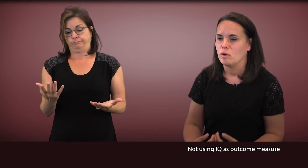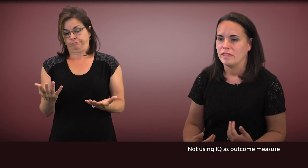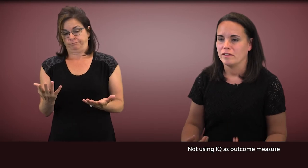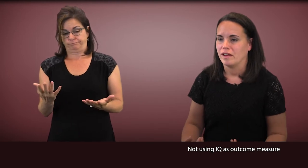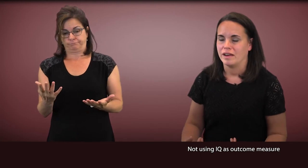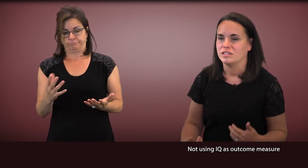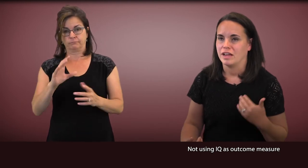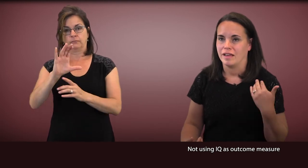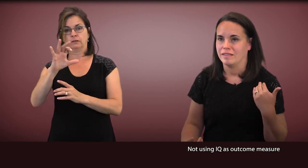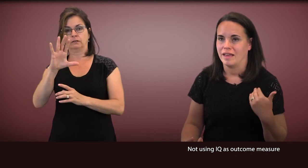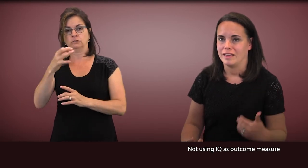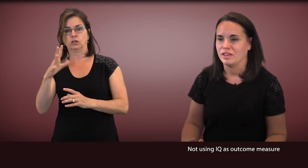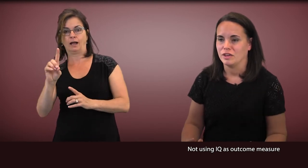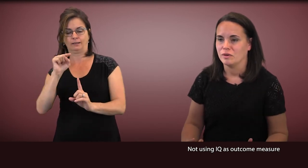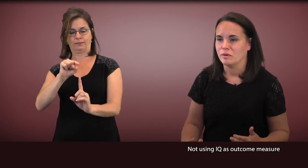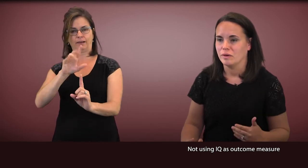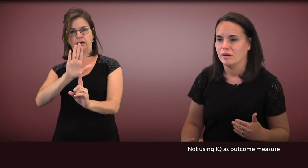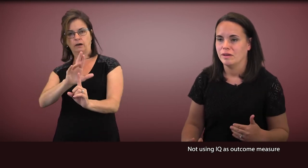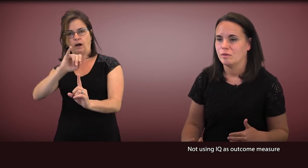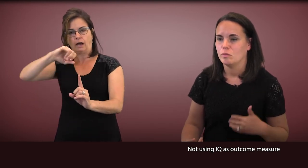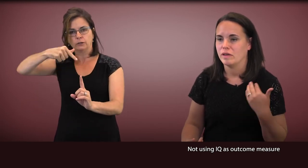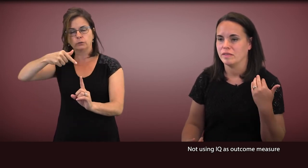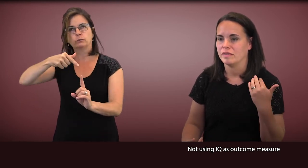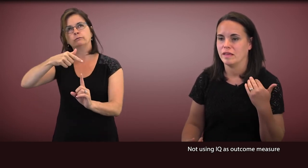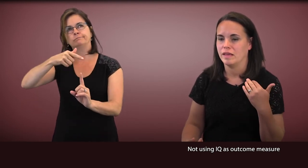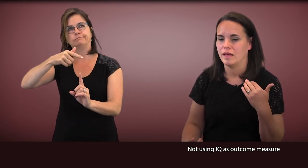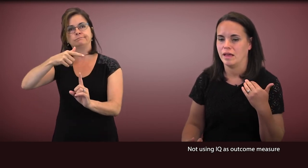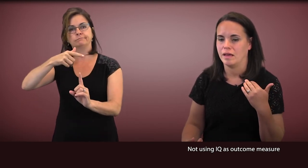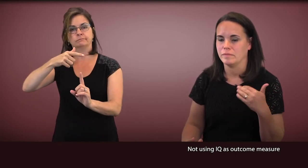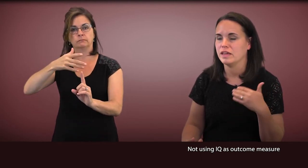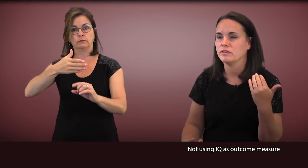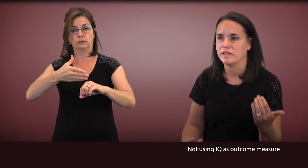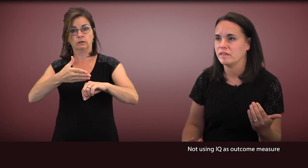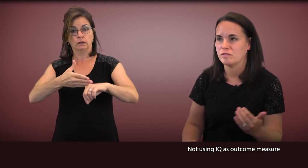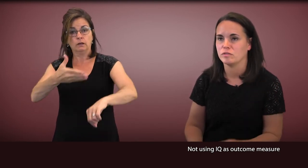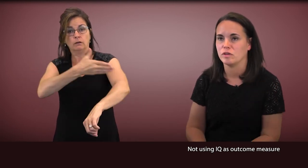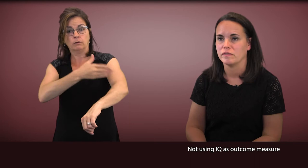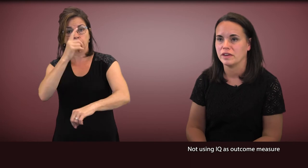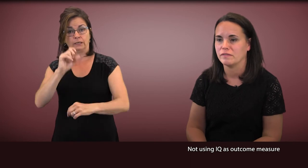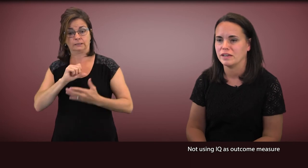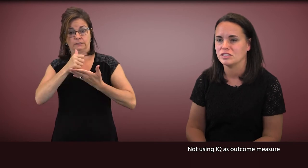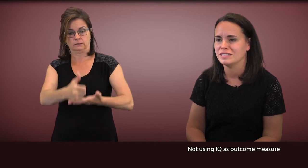whether or not a child's IQ was increased as a result of intervention,